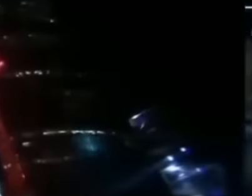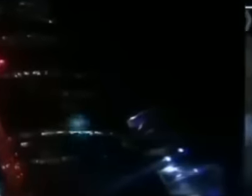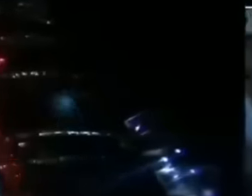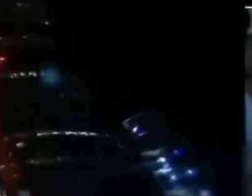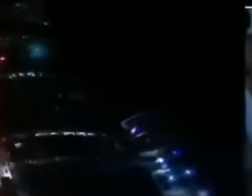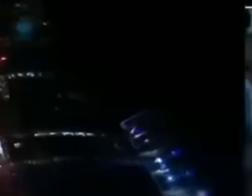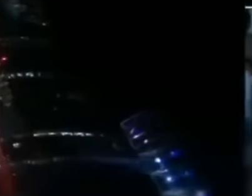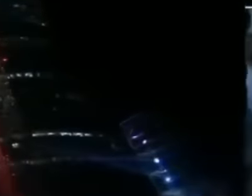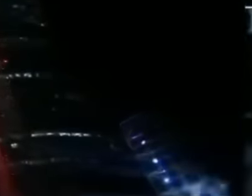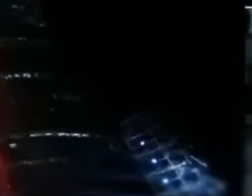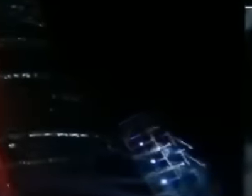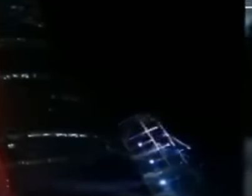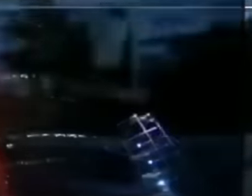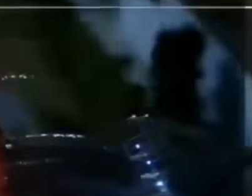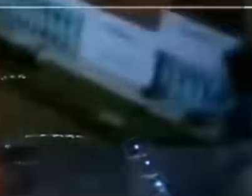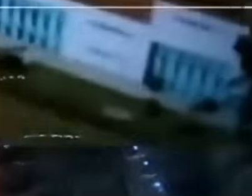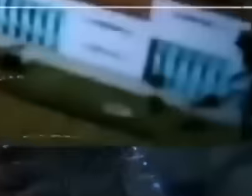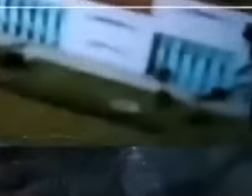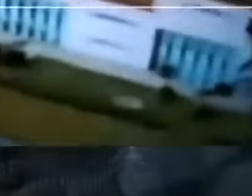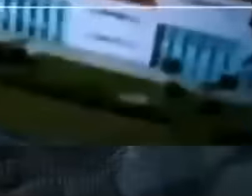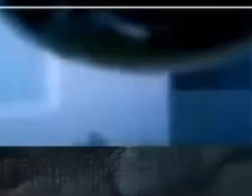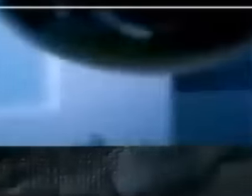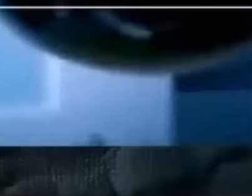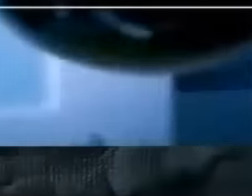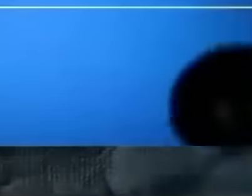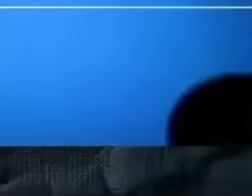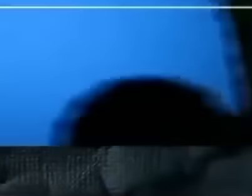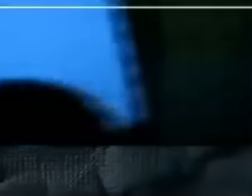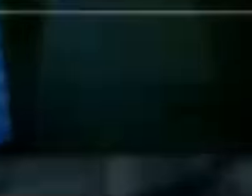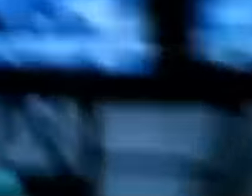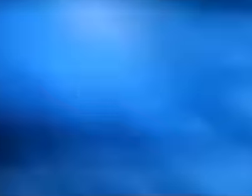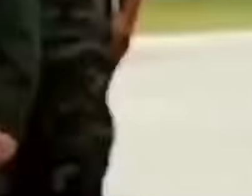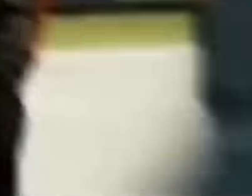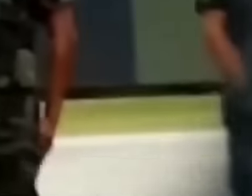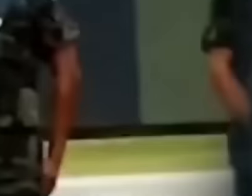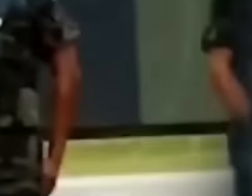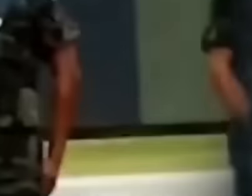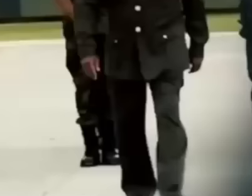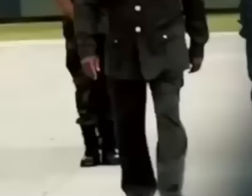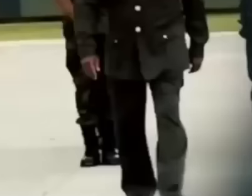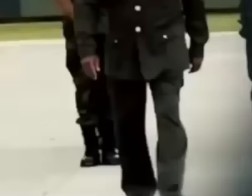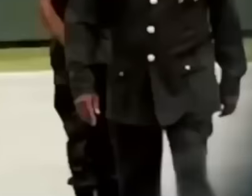of a pharaonic government that privileged the spectacular and the violent over How